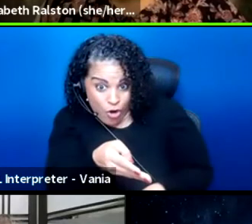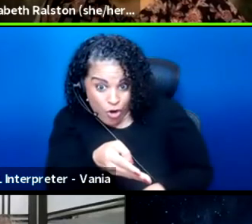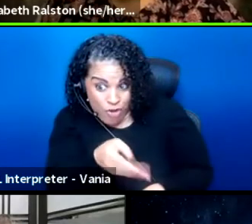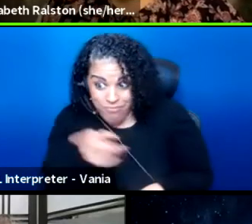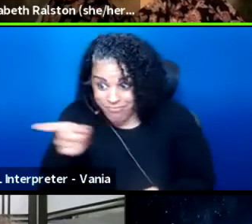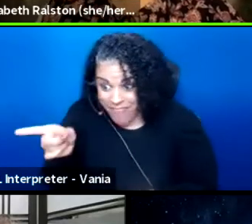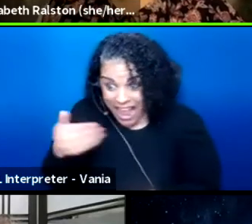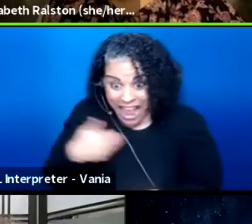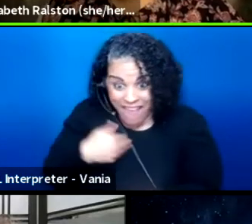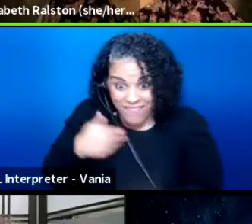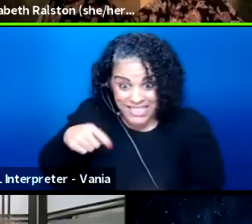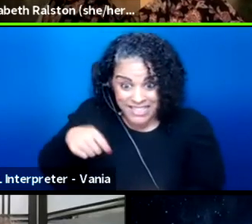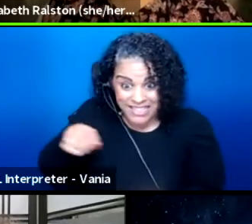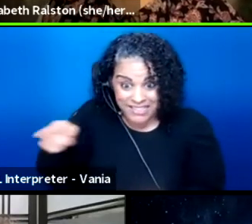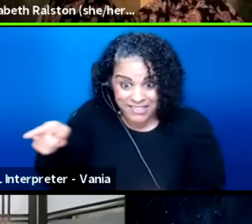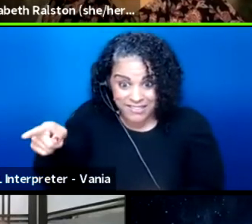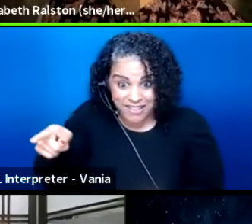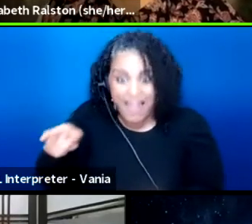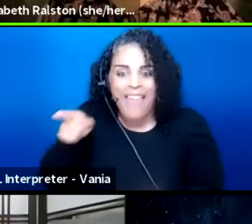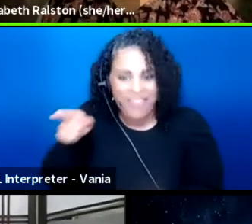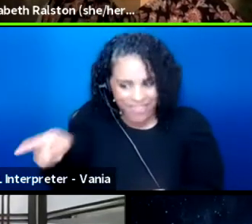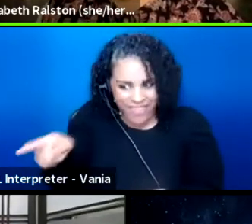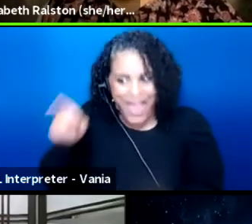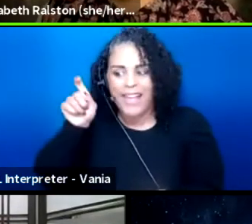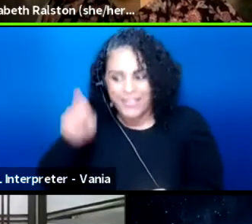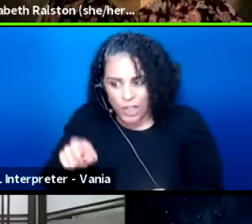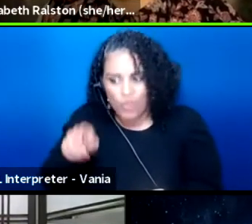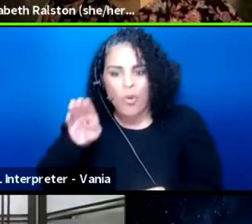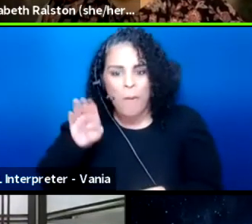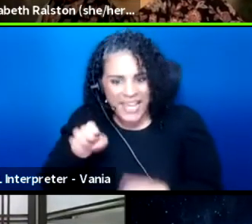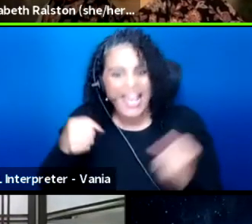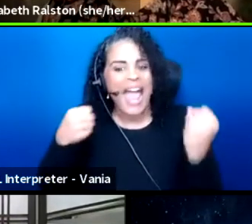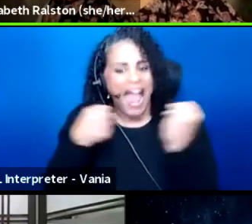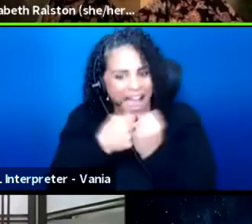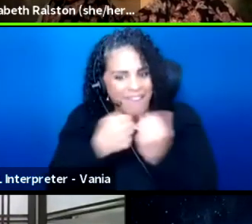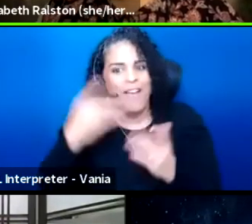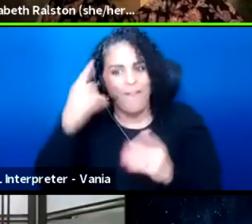and that they need to be an advocate for that patron.